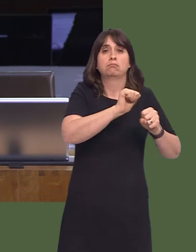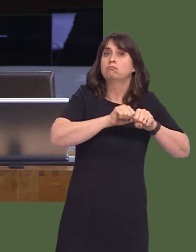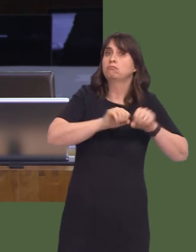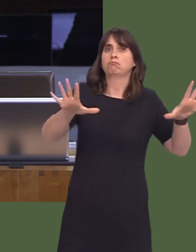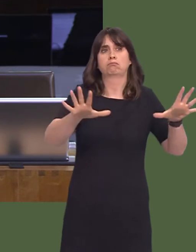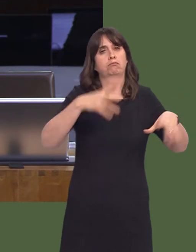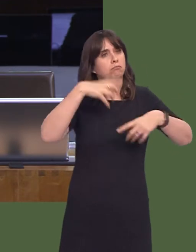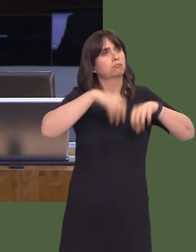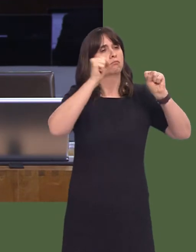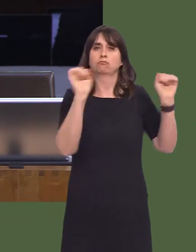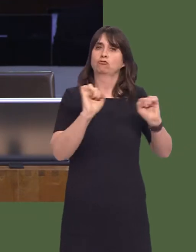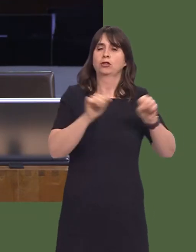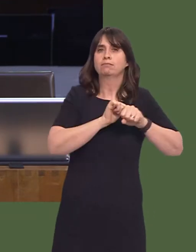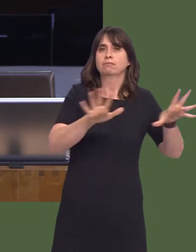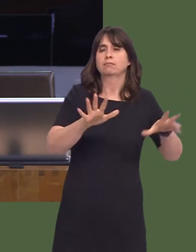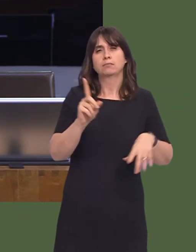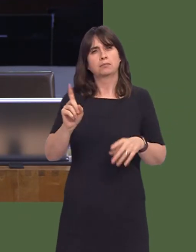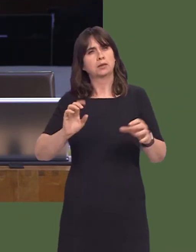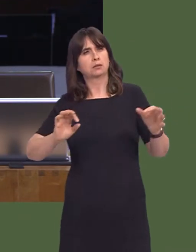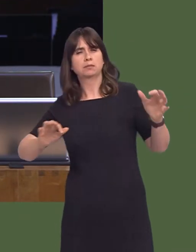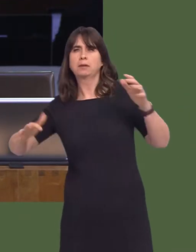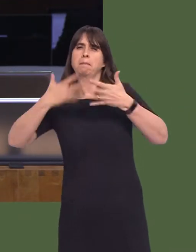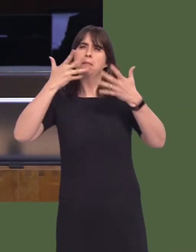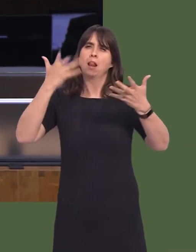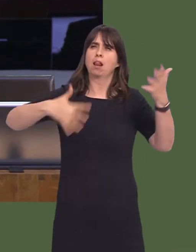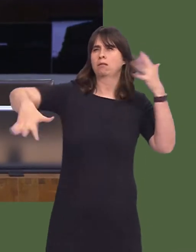public, but nobody has actually gauged the feeling amongst the public in general, as